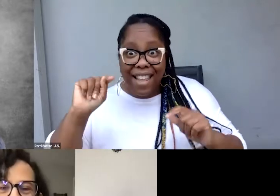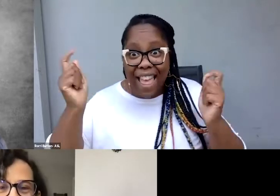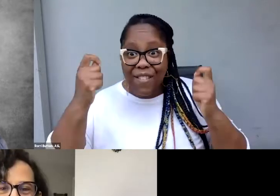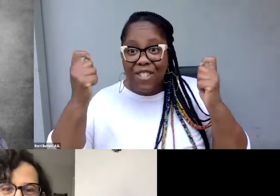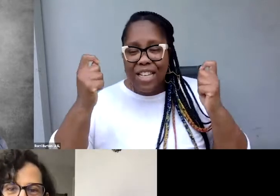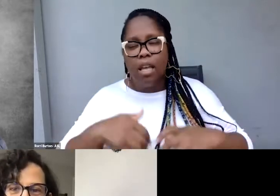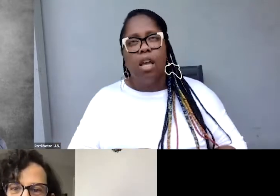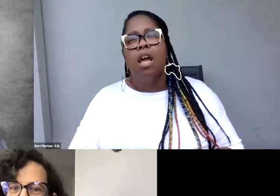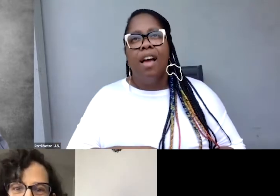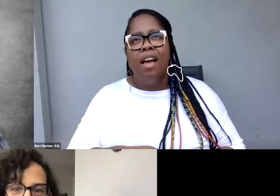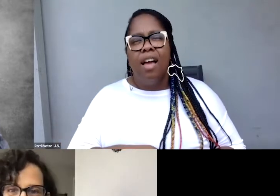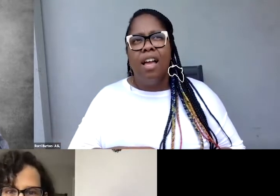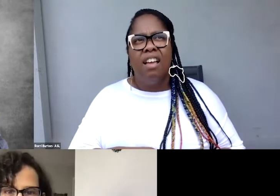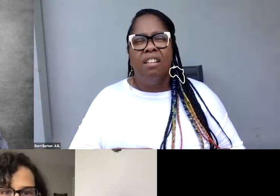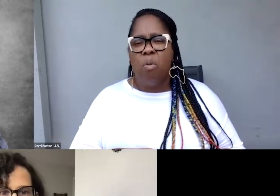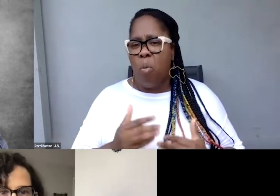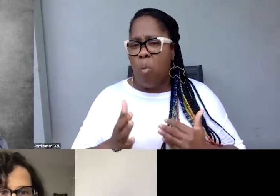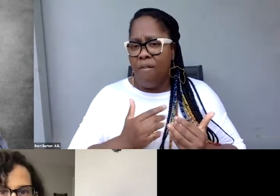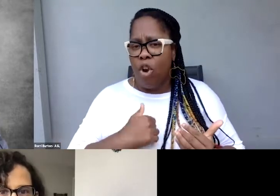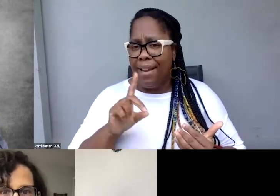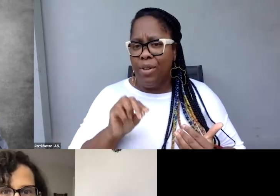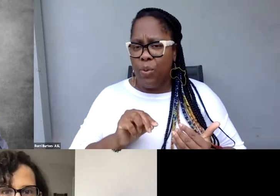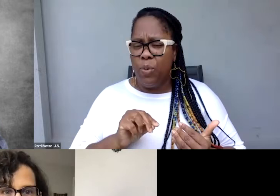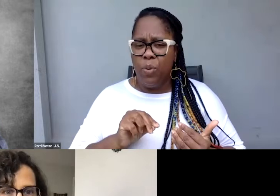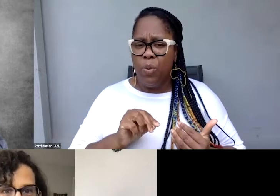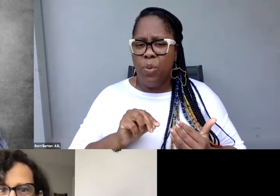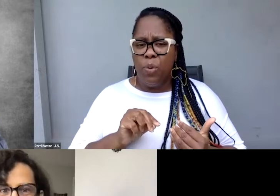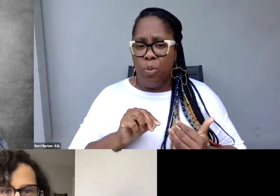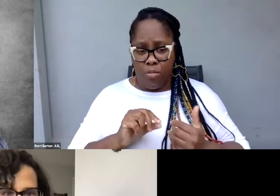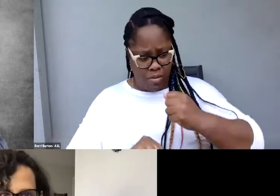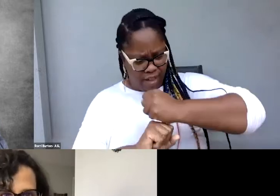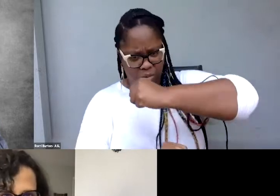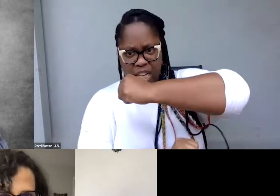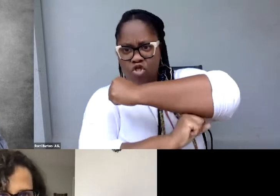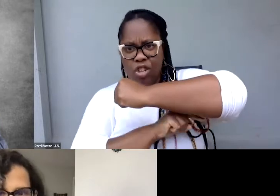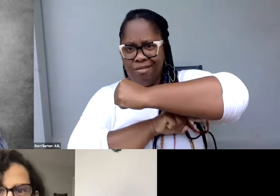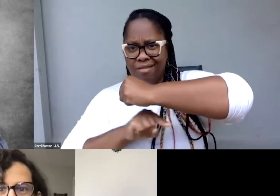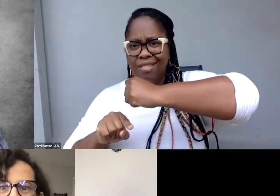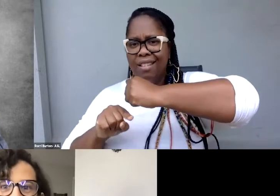Any single thing I do is built on the work of something somebody did before me.